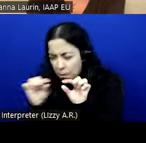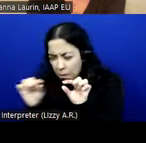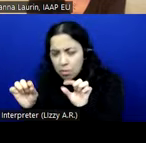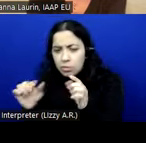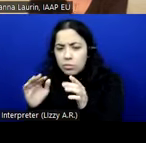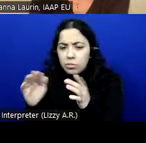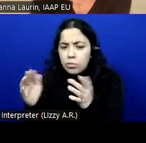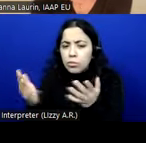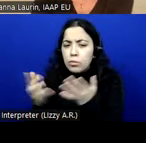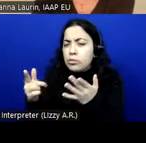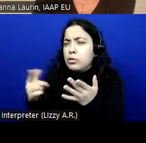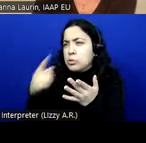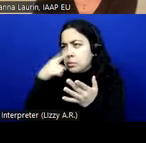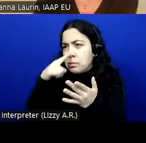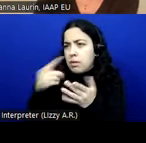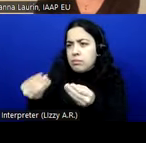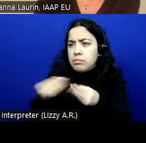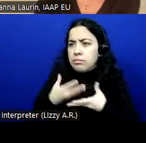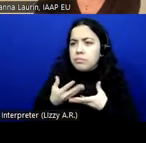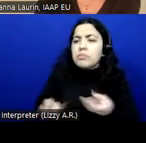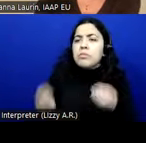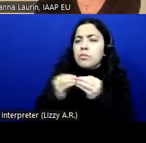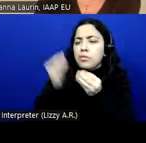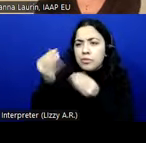how to interpret a specific request? >> LOÏC MARTINEZ NORMAND: